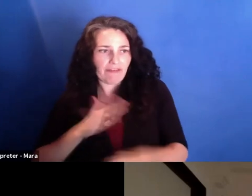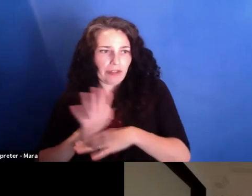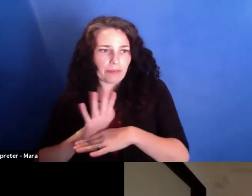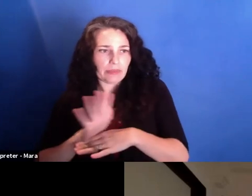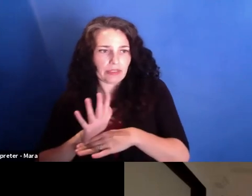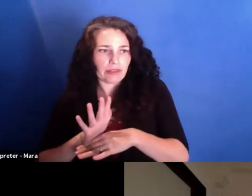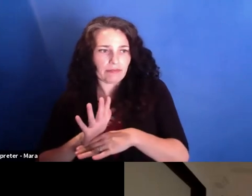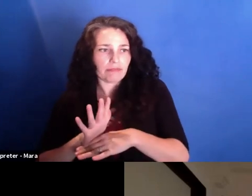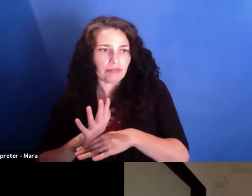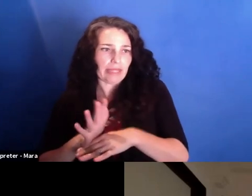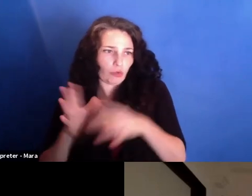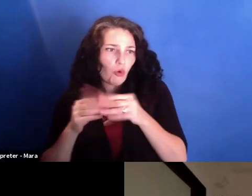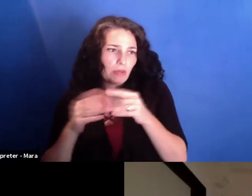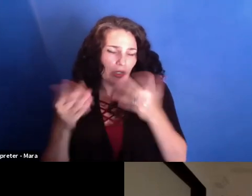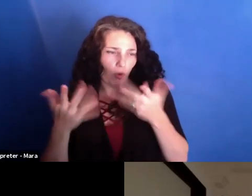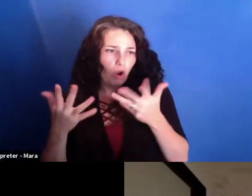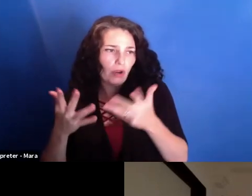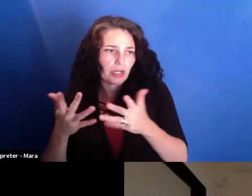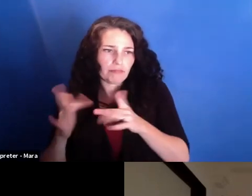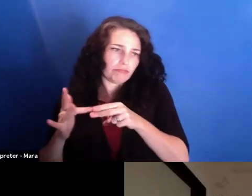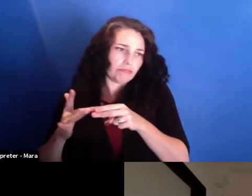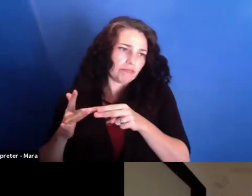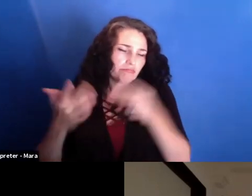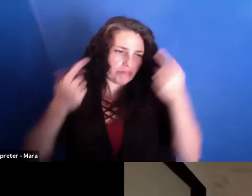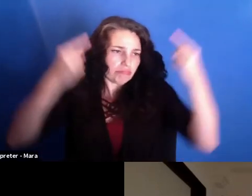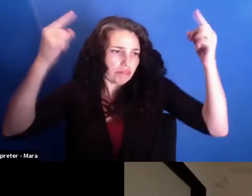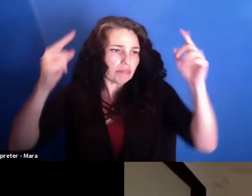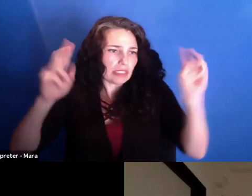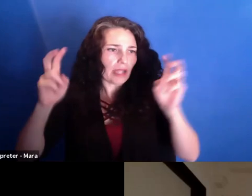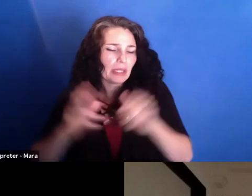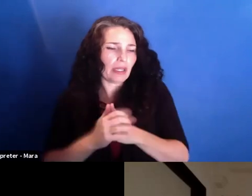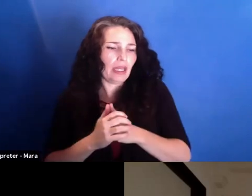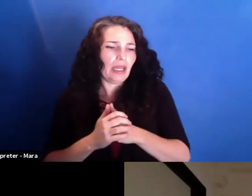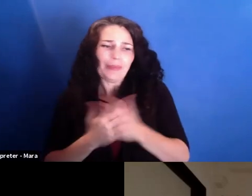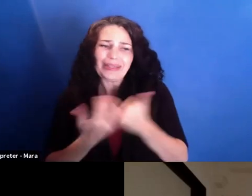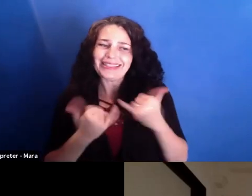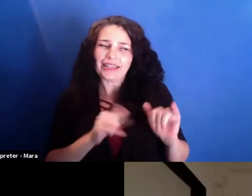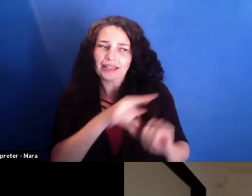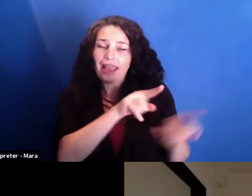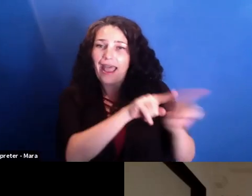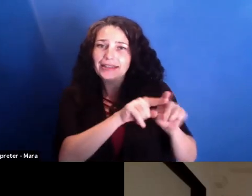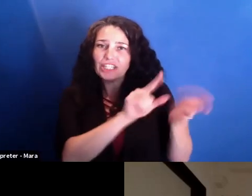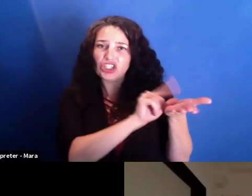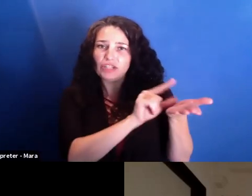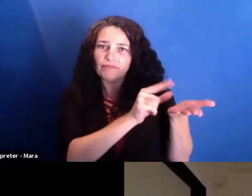But still, being a journalist and not trusting anybody, he thought that--